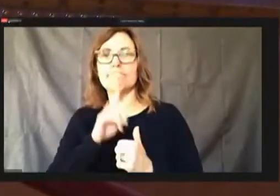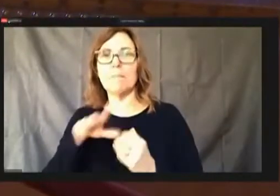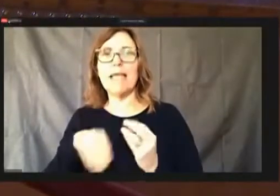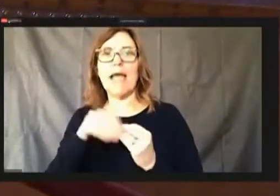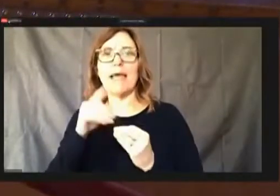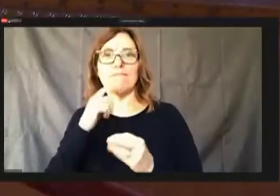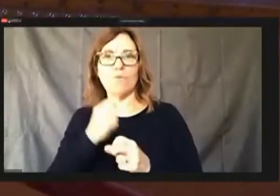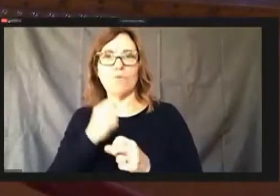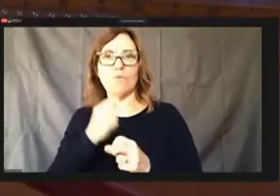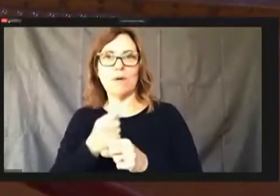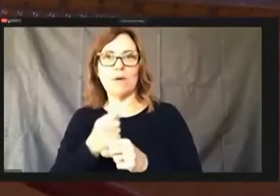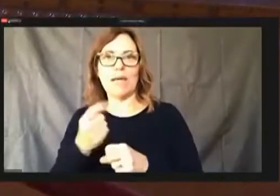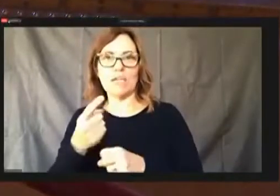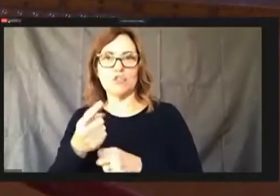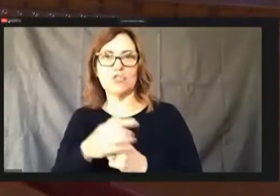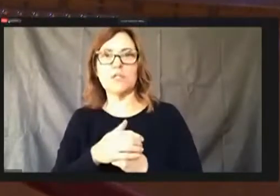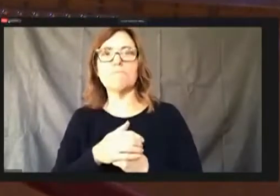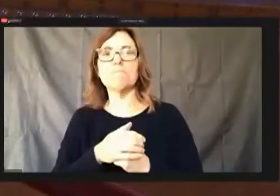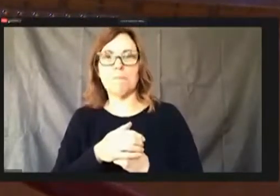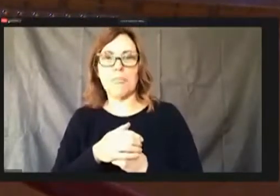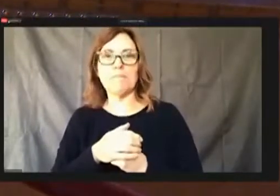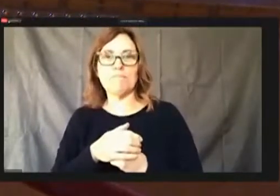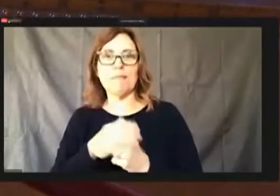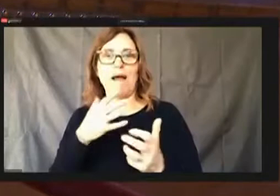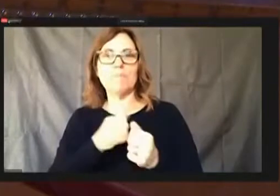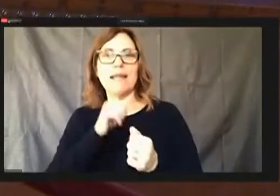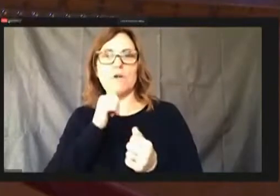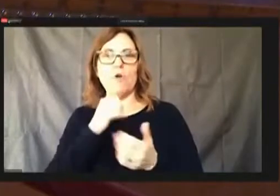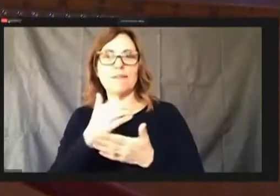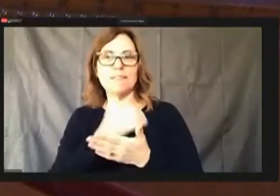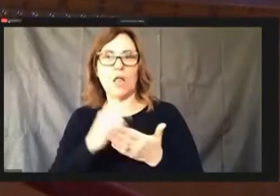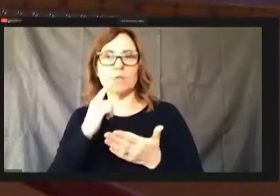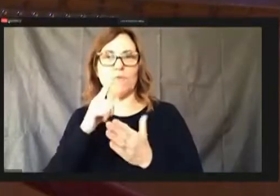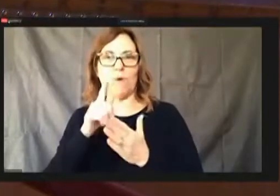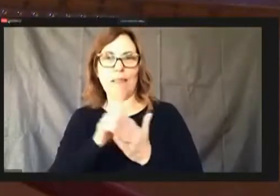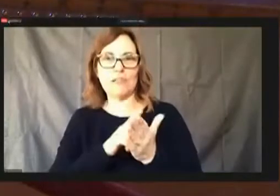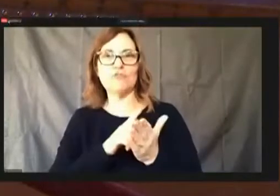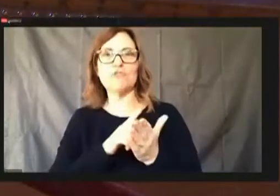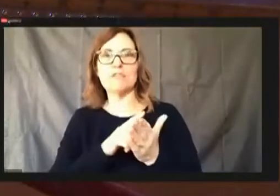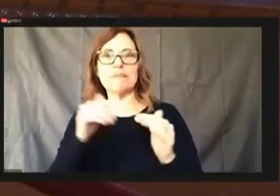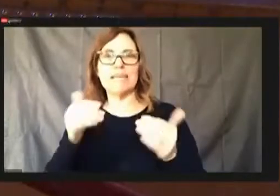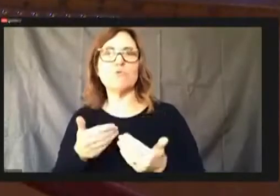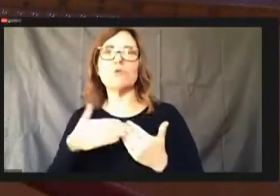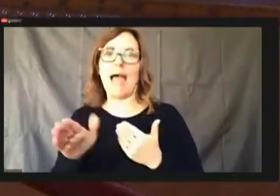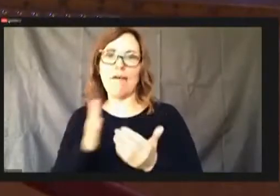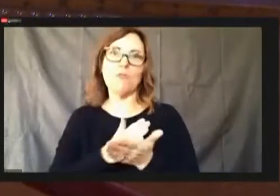Updating non salaries for legislation introduced after the budget was introduced.